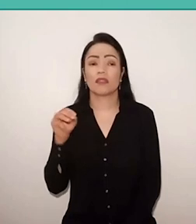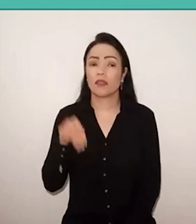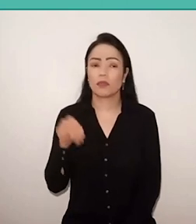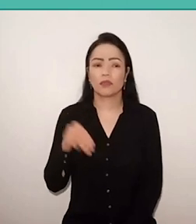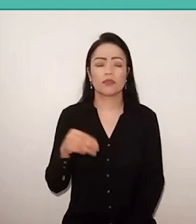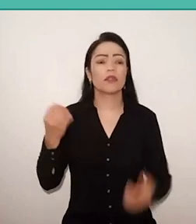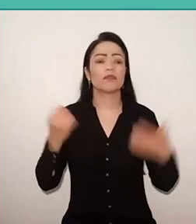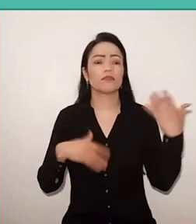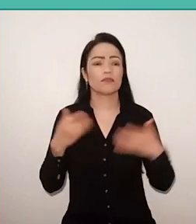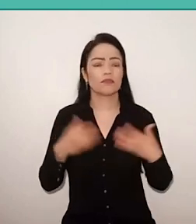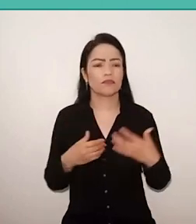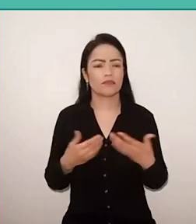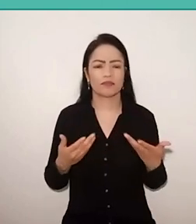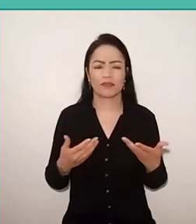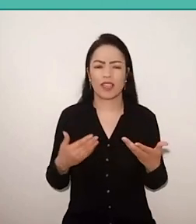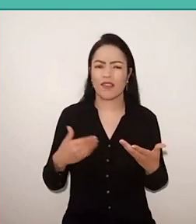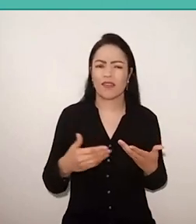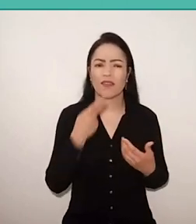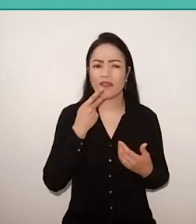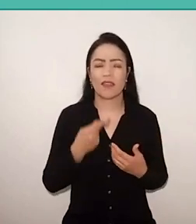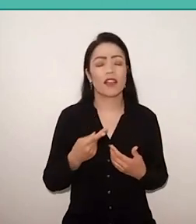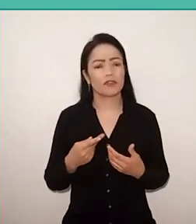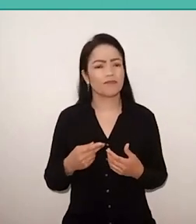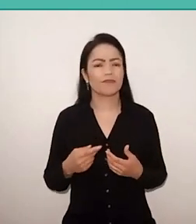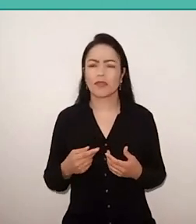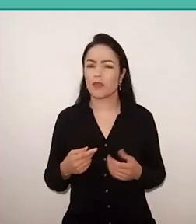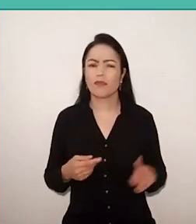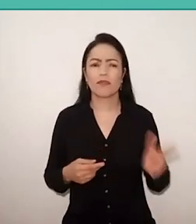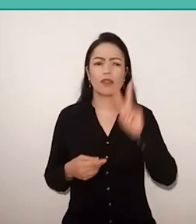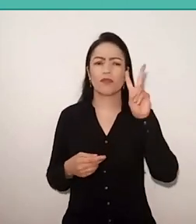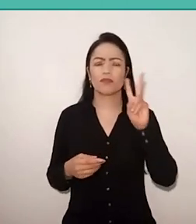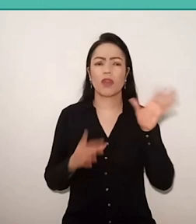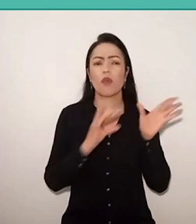is so rich and in a context so complex, like what we are living,